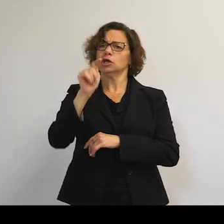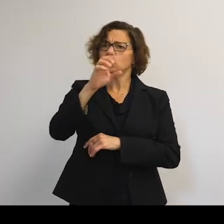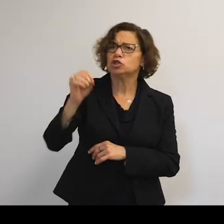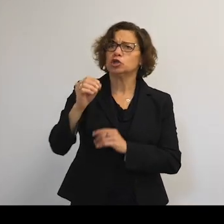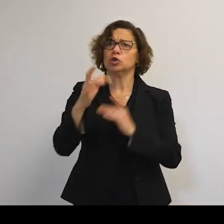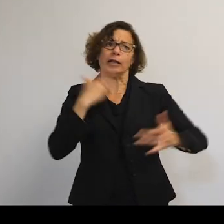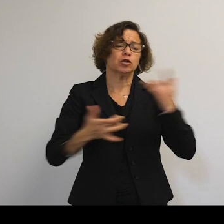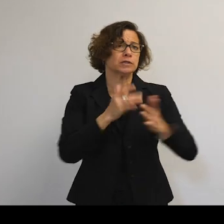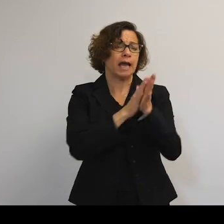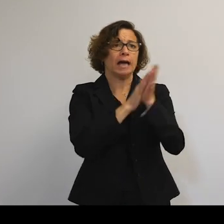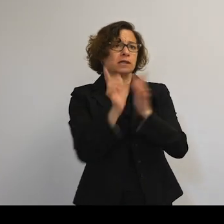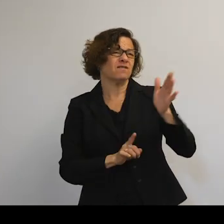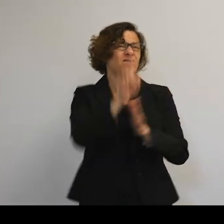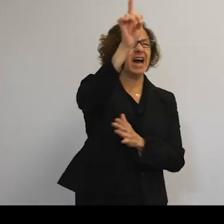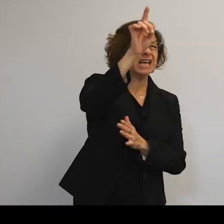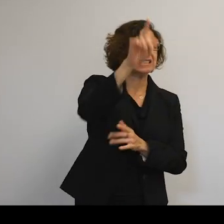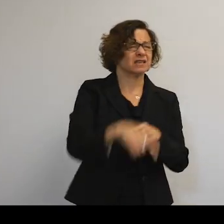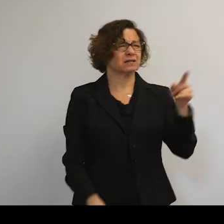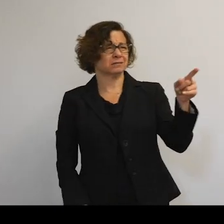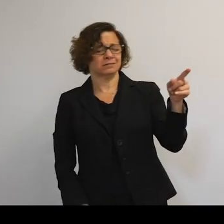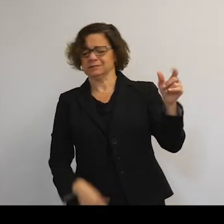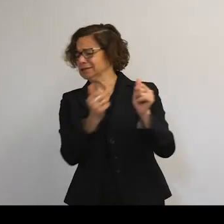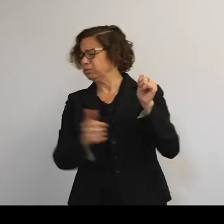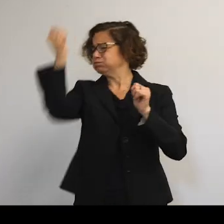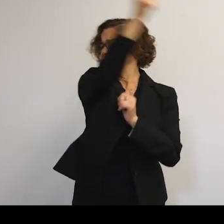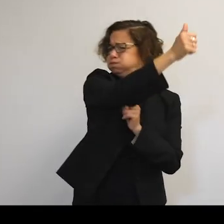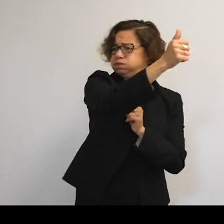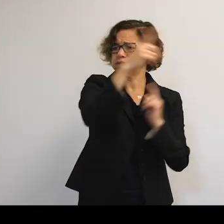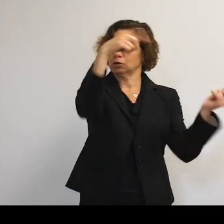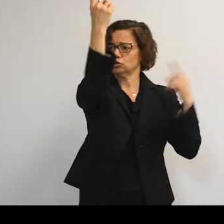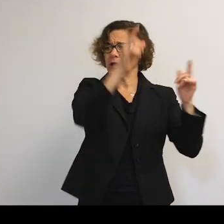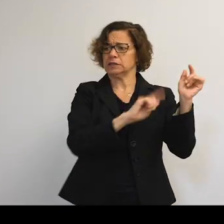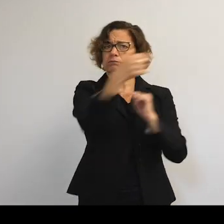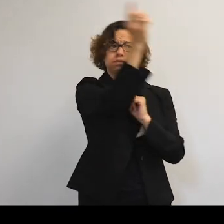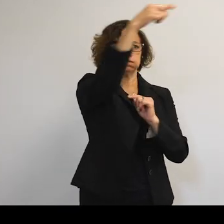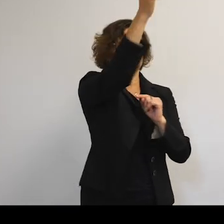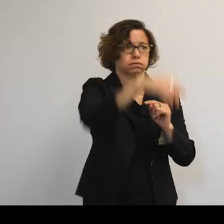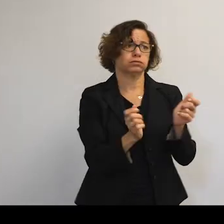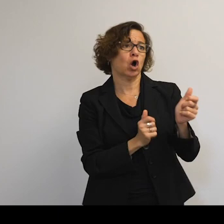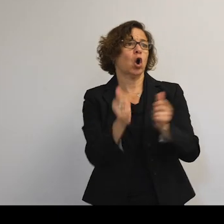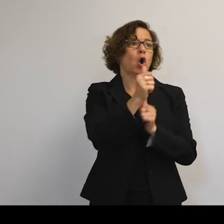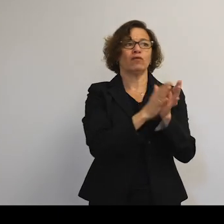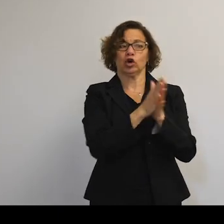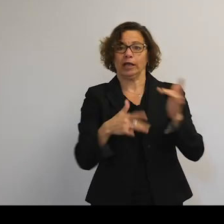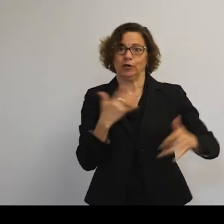That's just-- yeah, so it's overshot massively. It went into a crazy orbit or went horribly wrong. So it's off. Put our hands up.